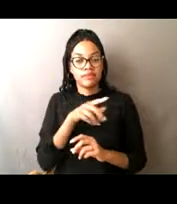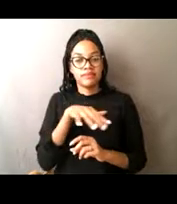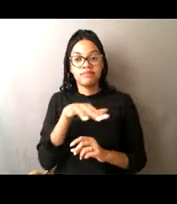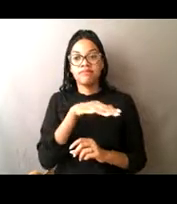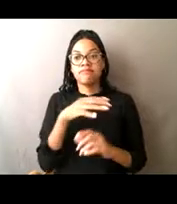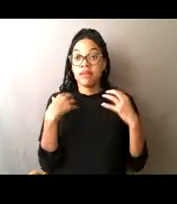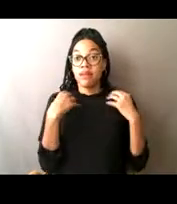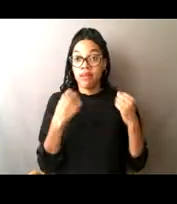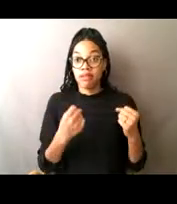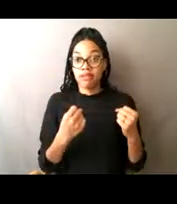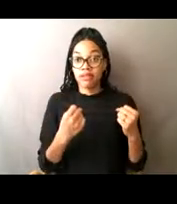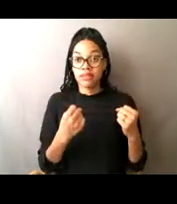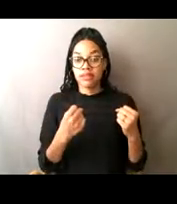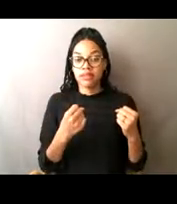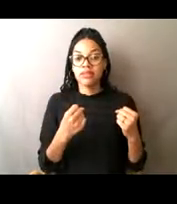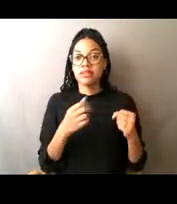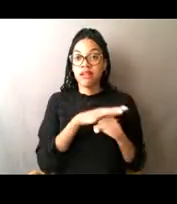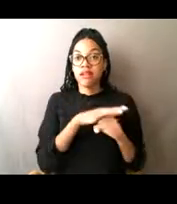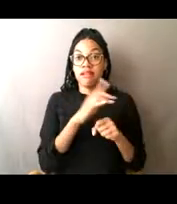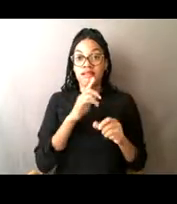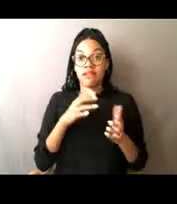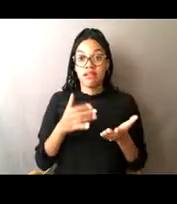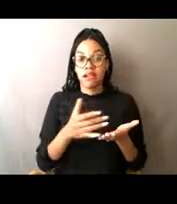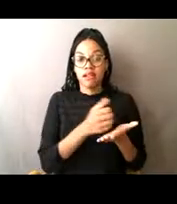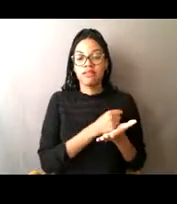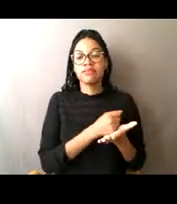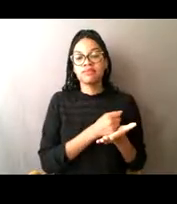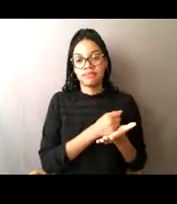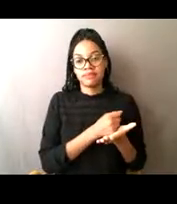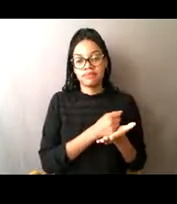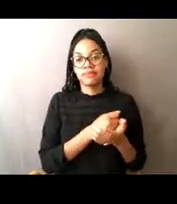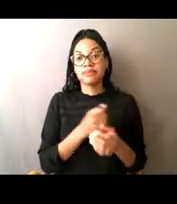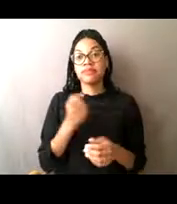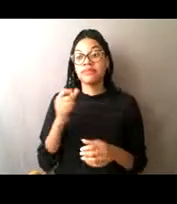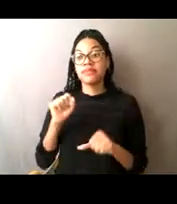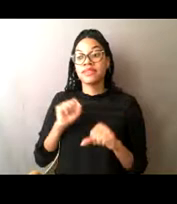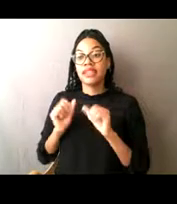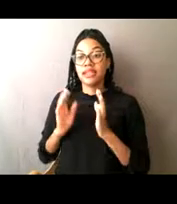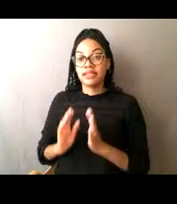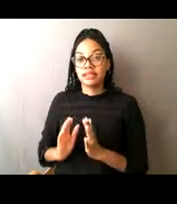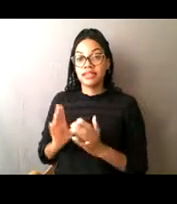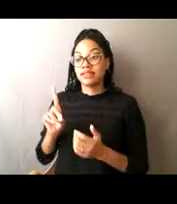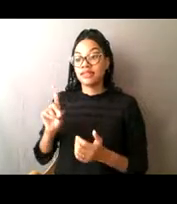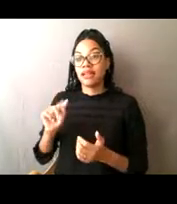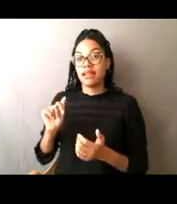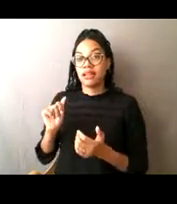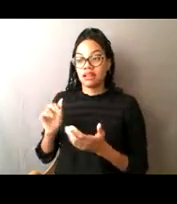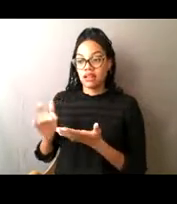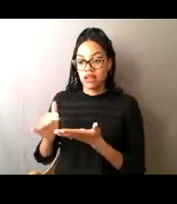So that data that are collected by the scientists are then used to inform the management, all right,